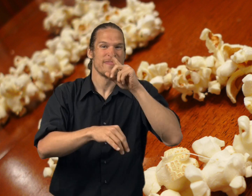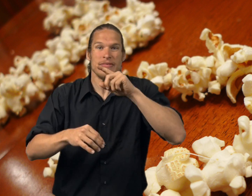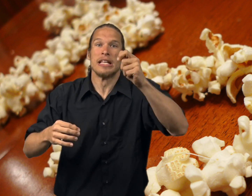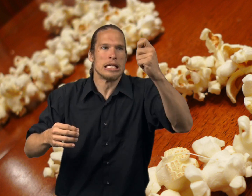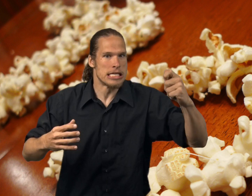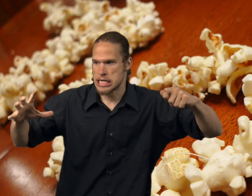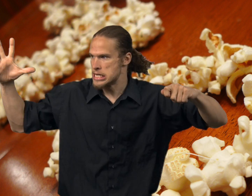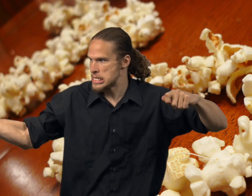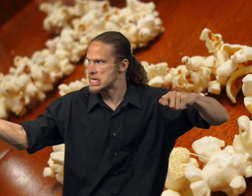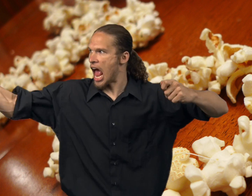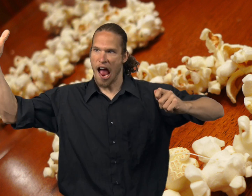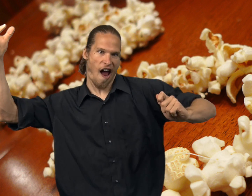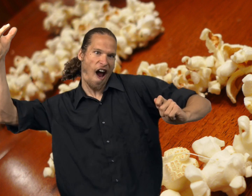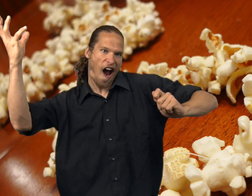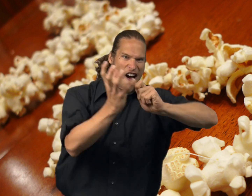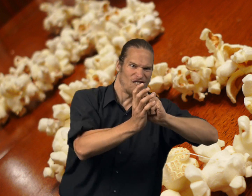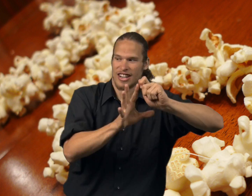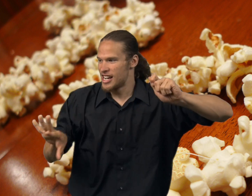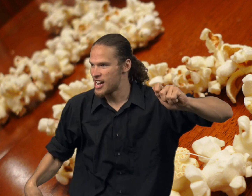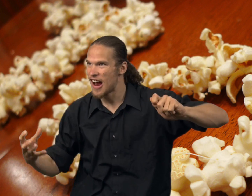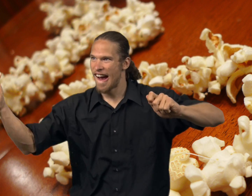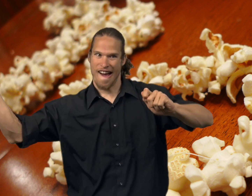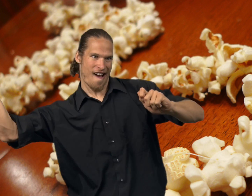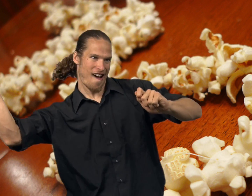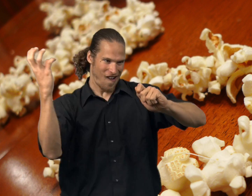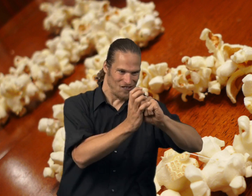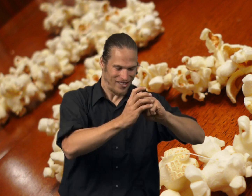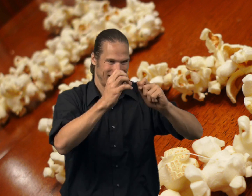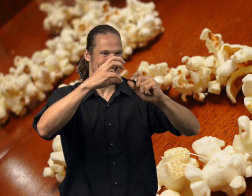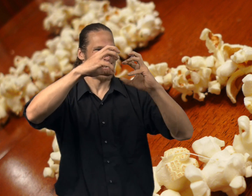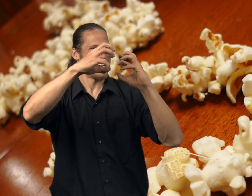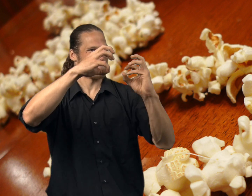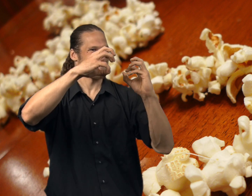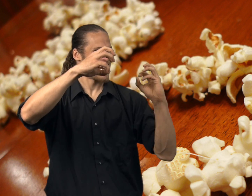out of his pocket and gives it to the mouse. And then the mouse starts stringing up the popcorn.